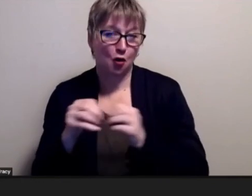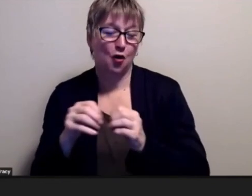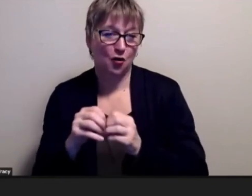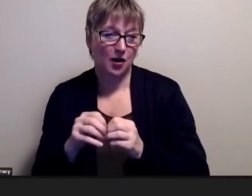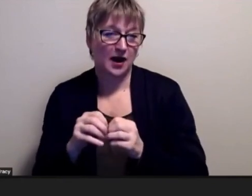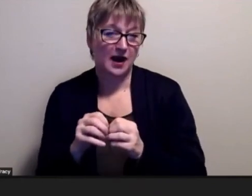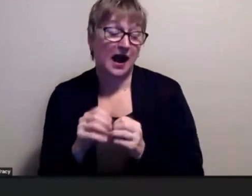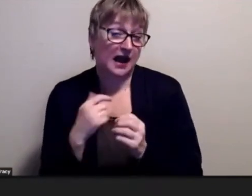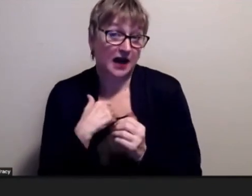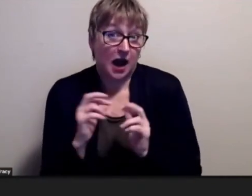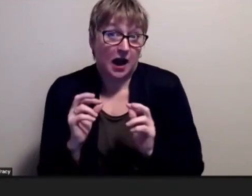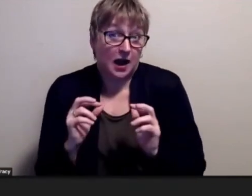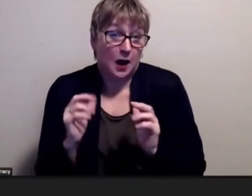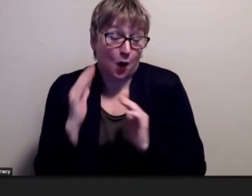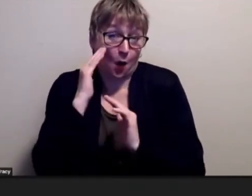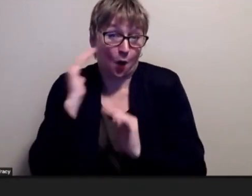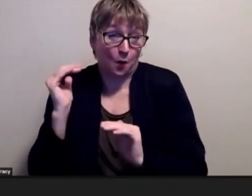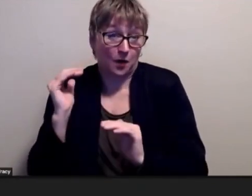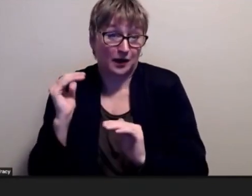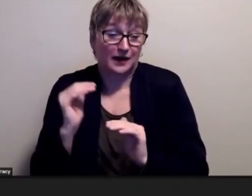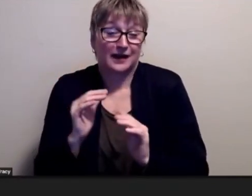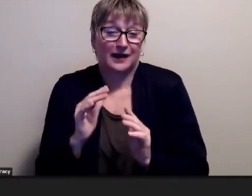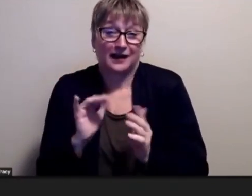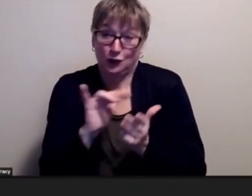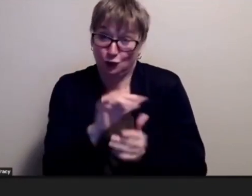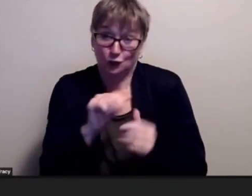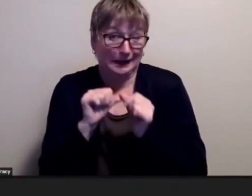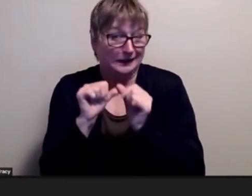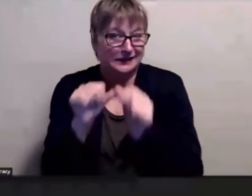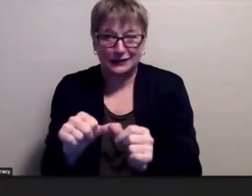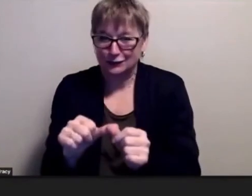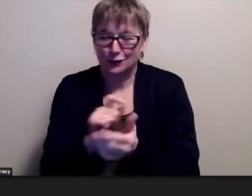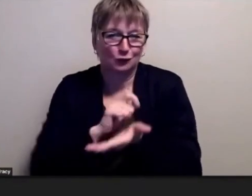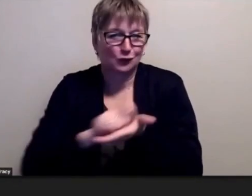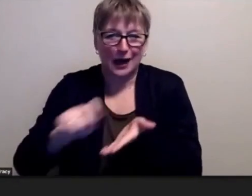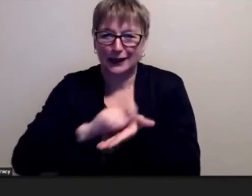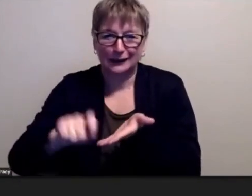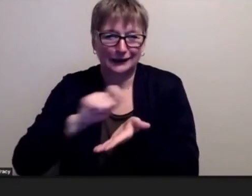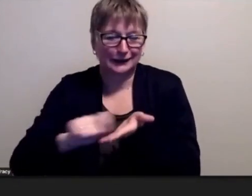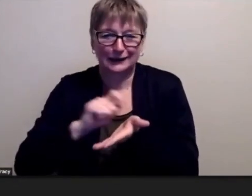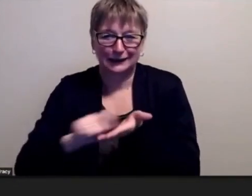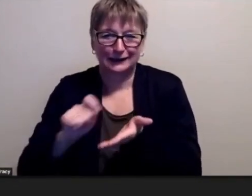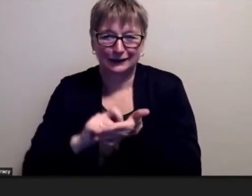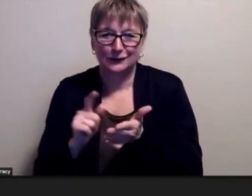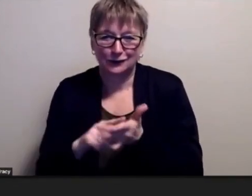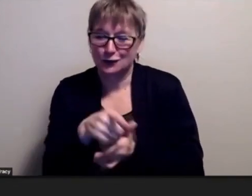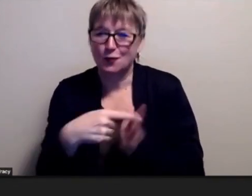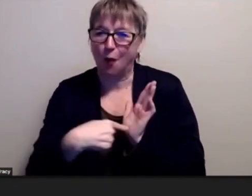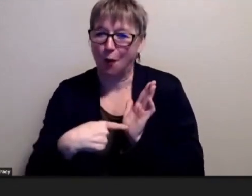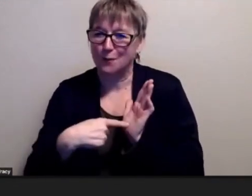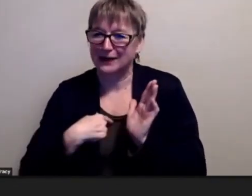that you not stop writing you owe me a screenplay major you owe me something here